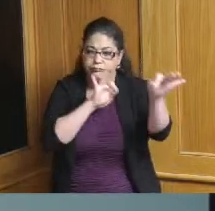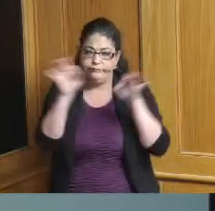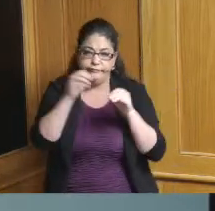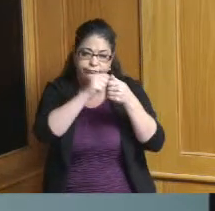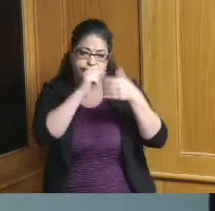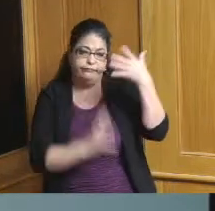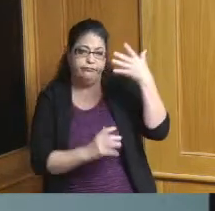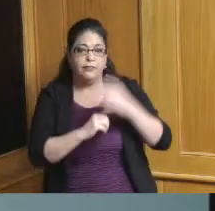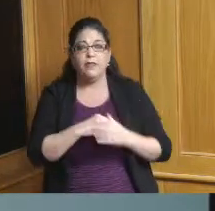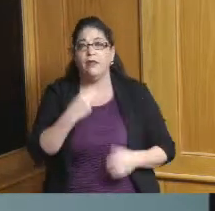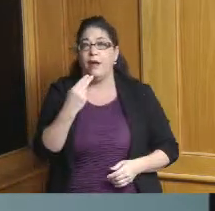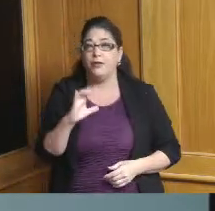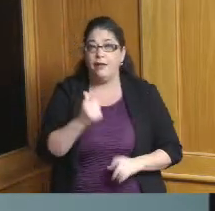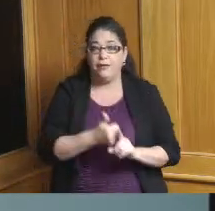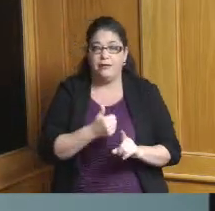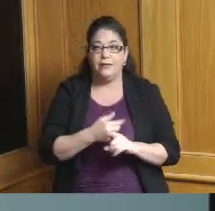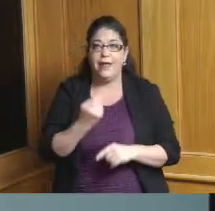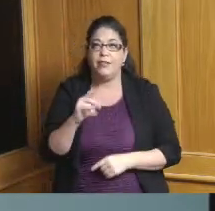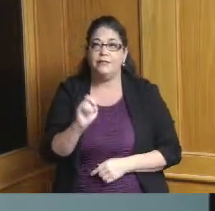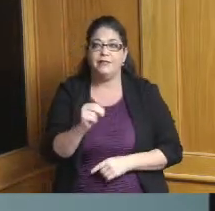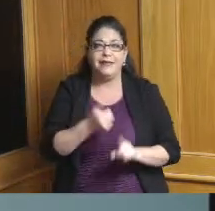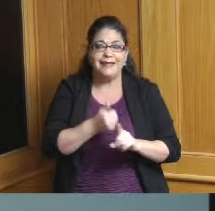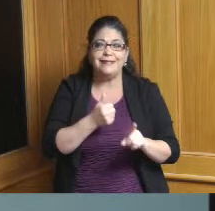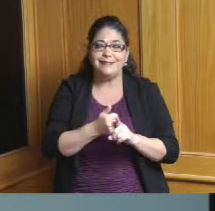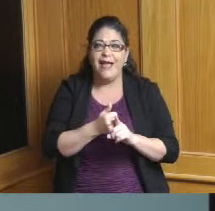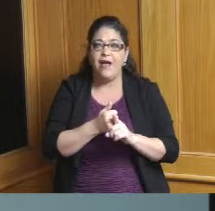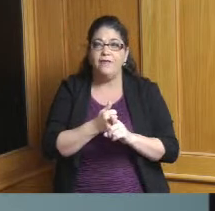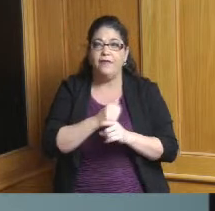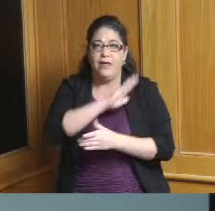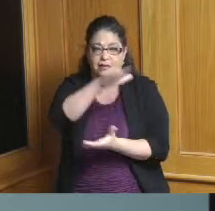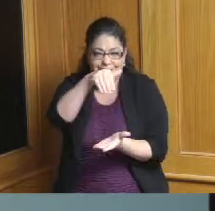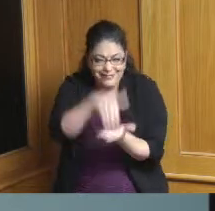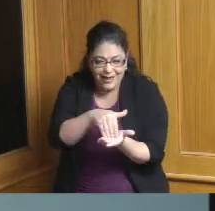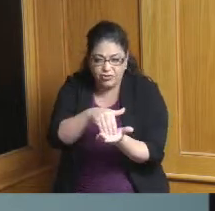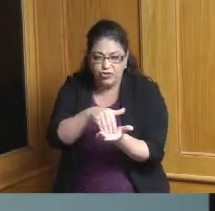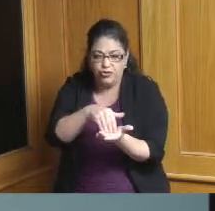Hamilton County is a developed county it's the center core county of this region and so it's